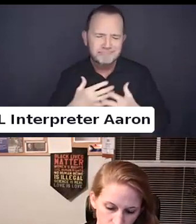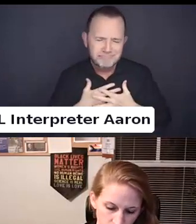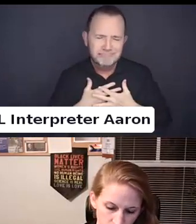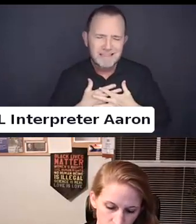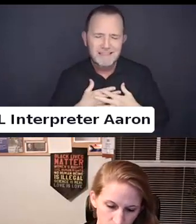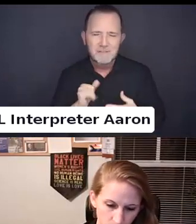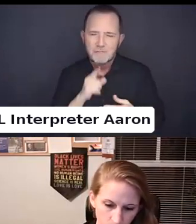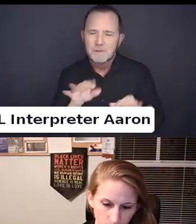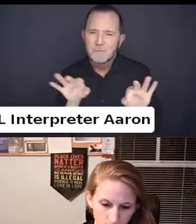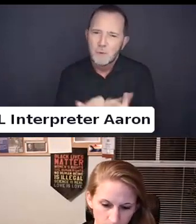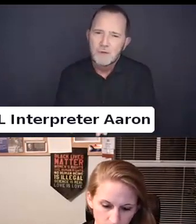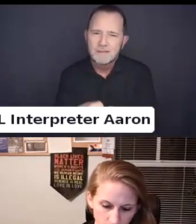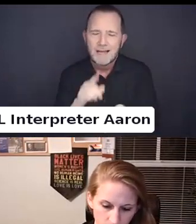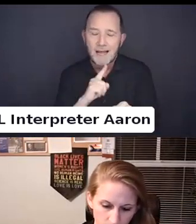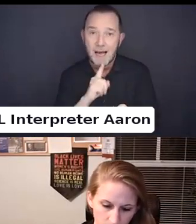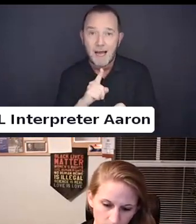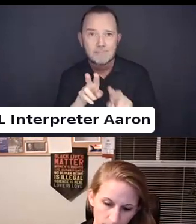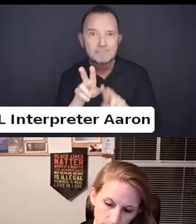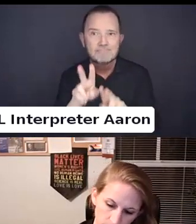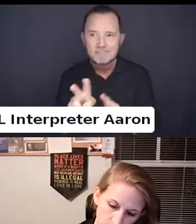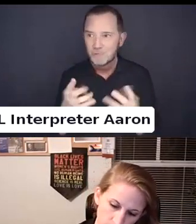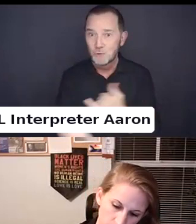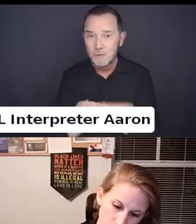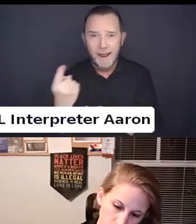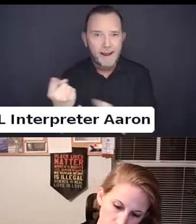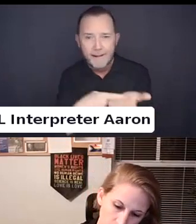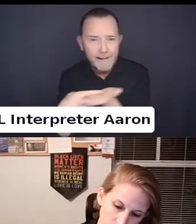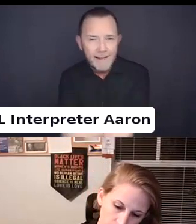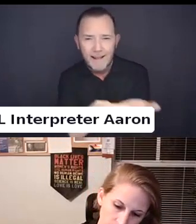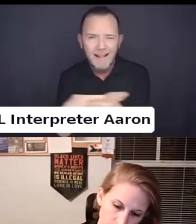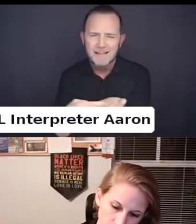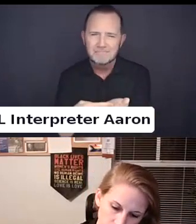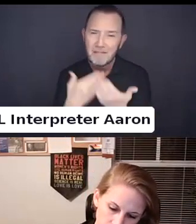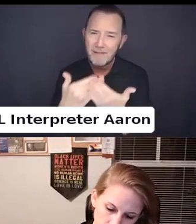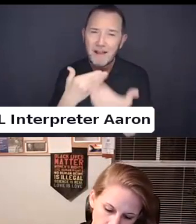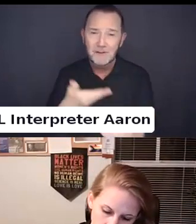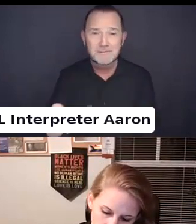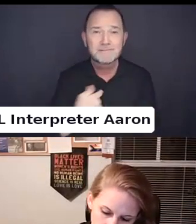And I'm really grateful for the conversation we are going to have today.